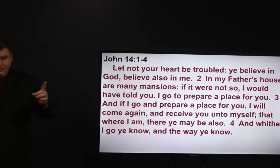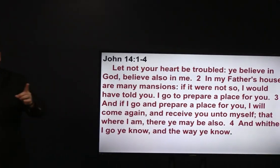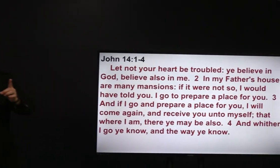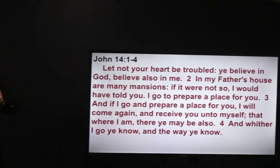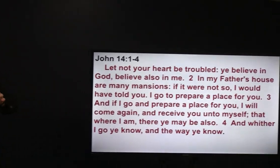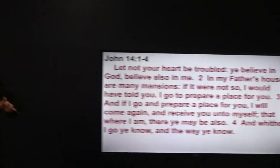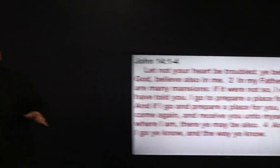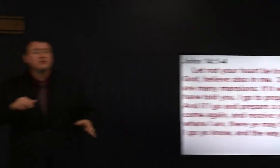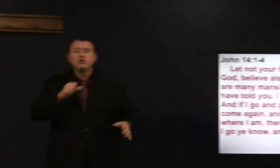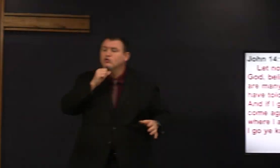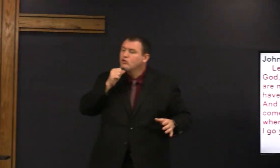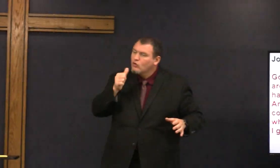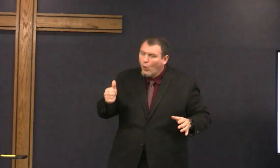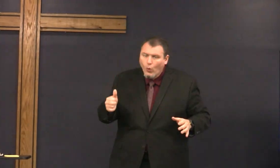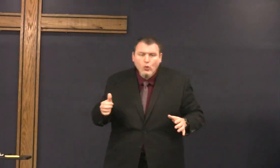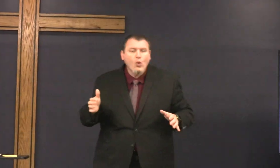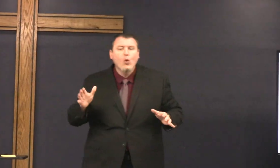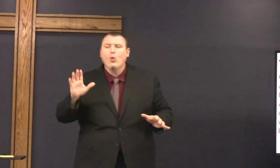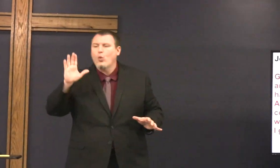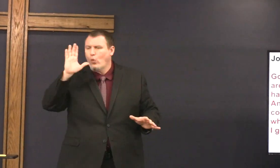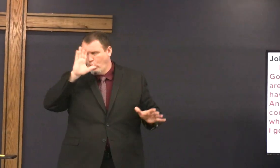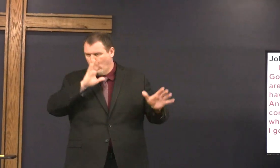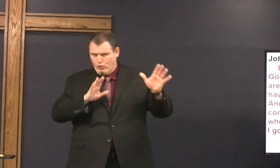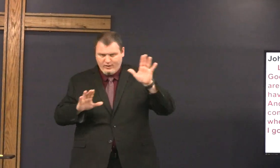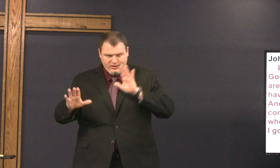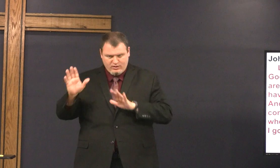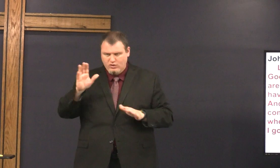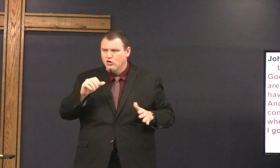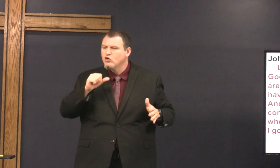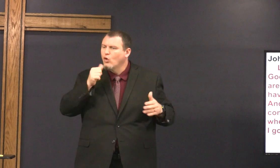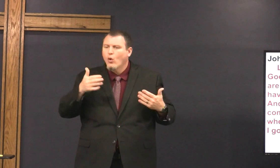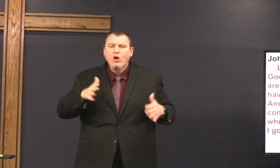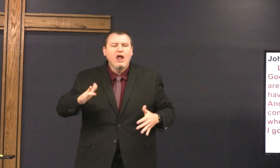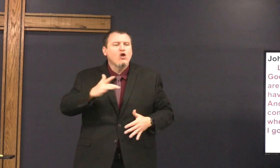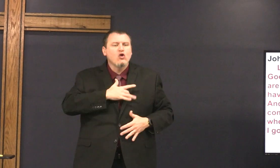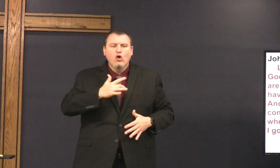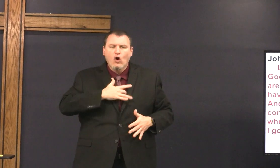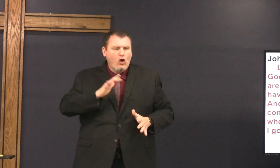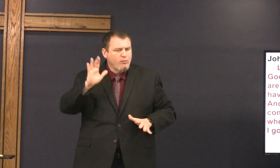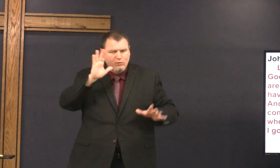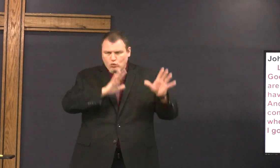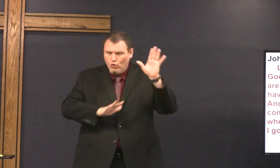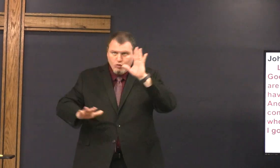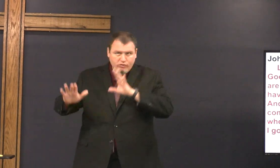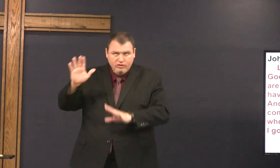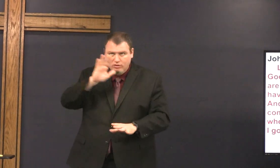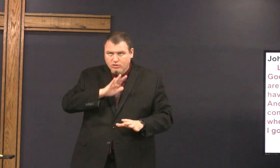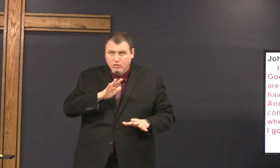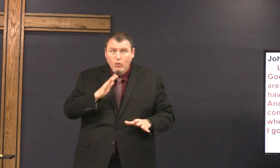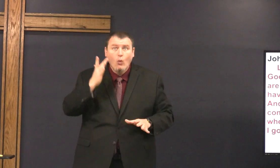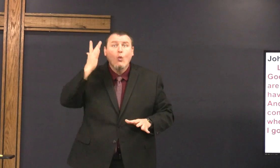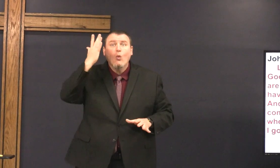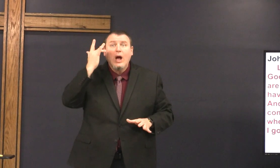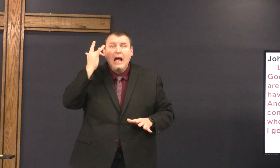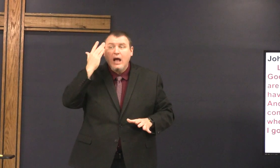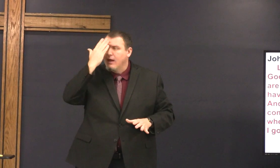so he was talking to his disciples gathered there don't worry do not let not your heart be troubled